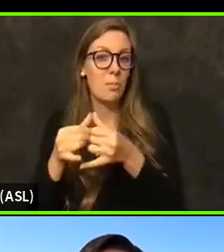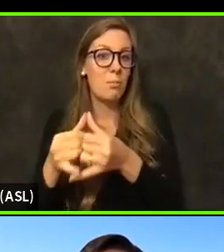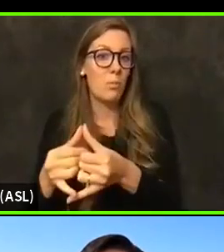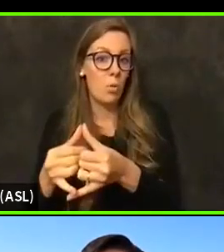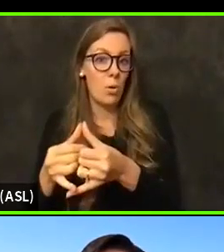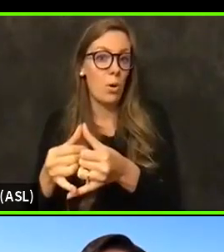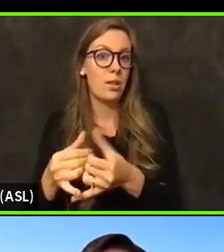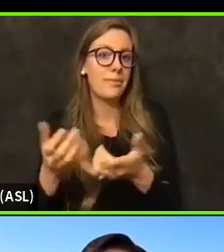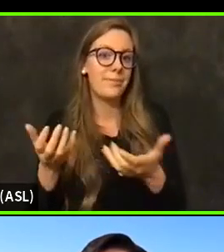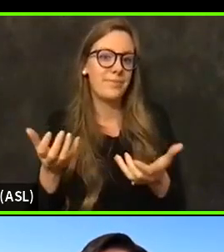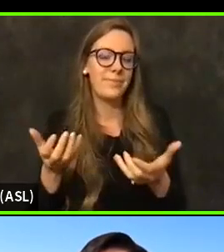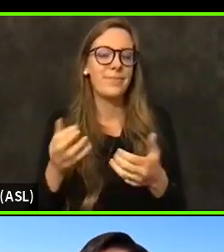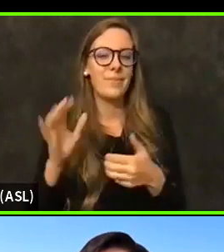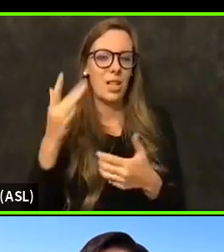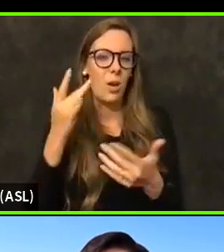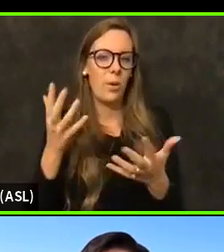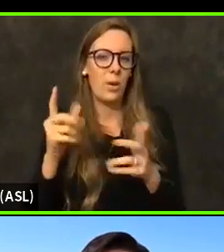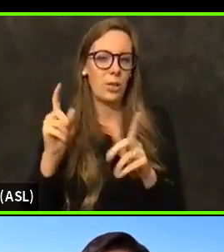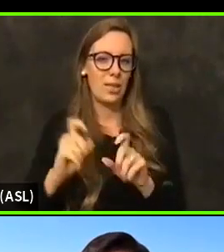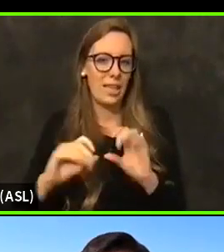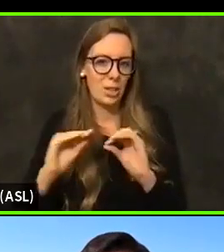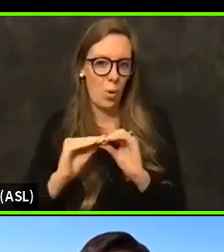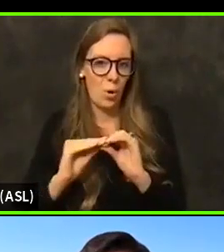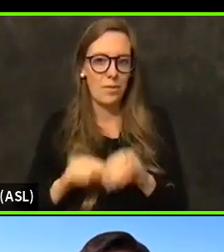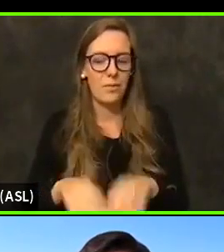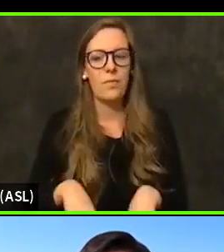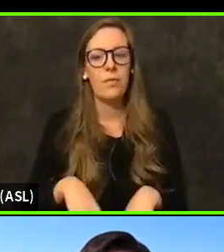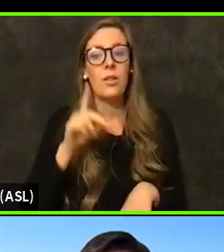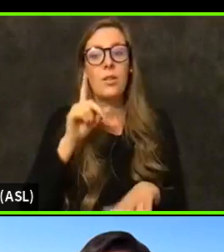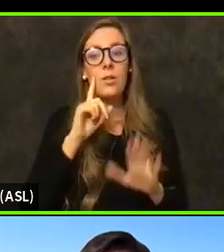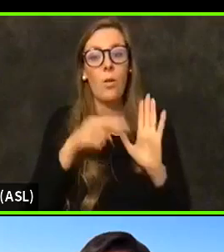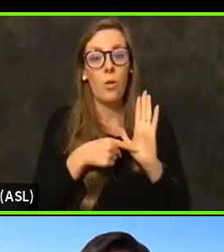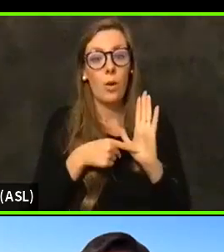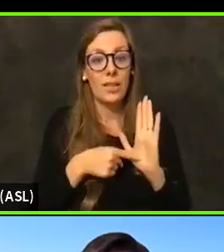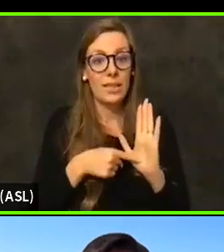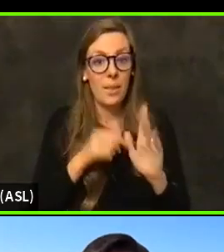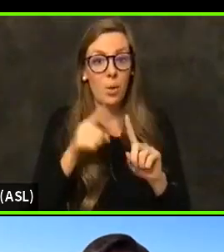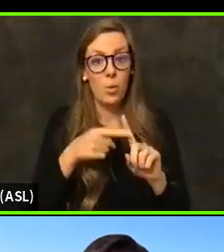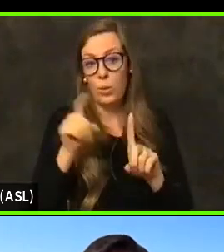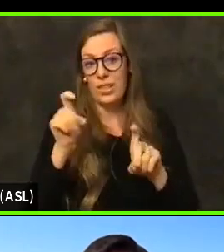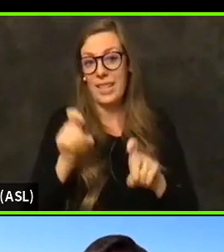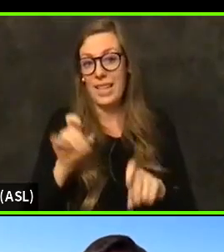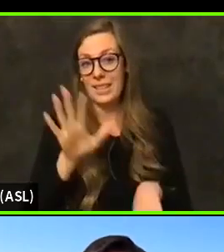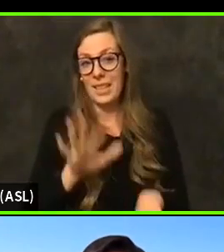So, for example, when we were testing about six hundred and twenty thousand six